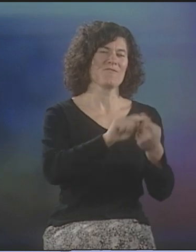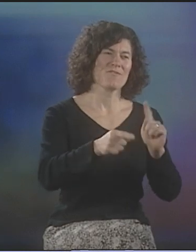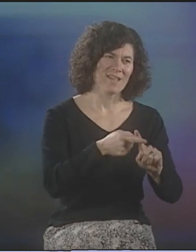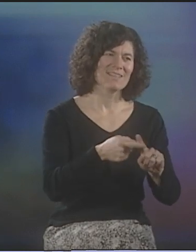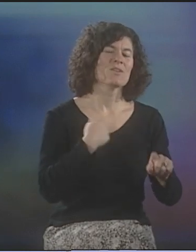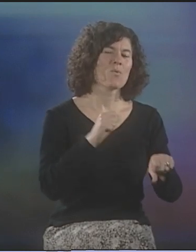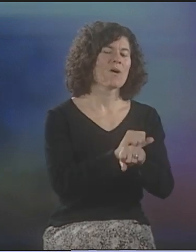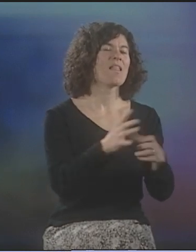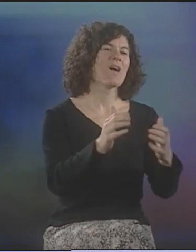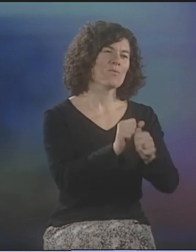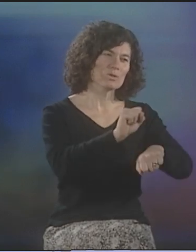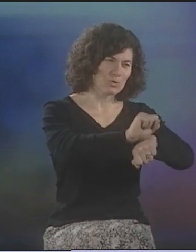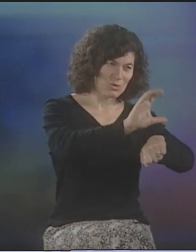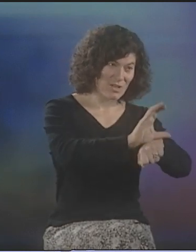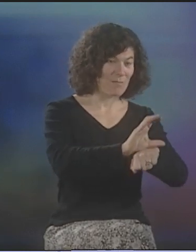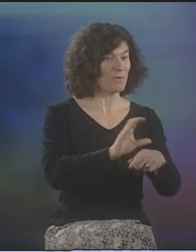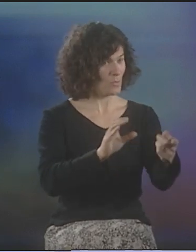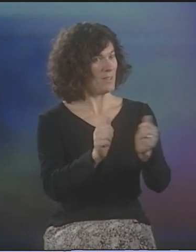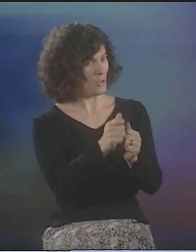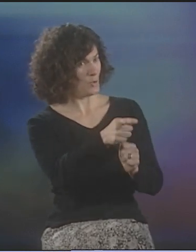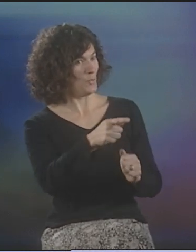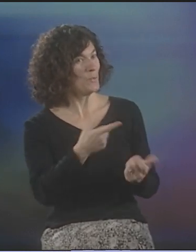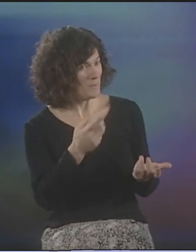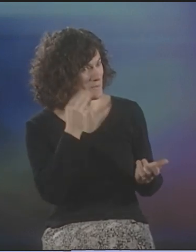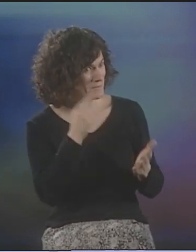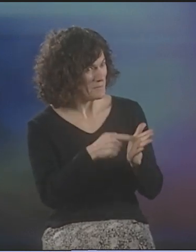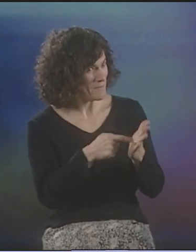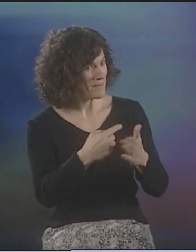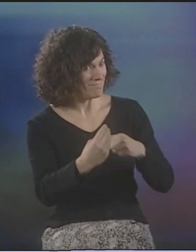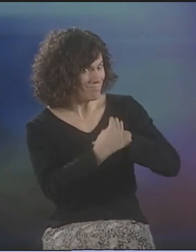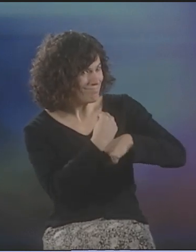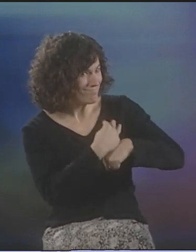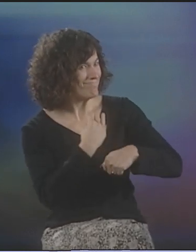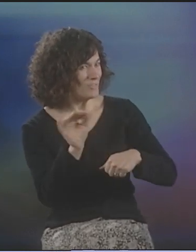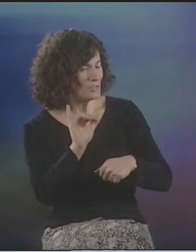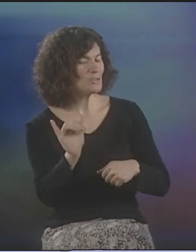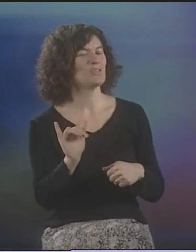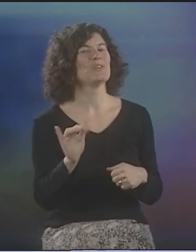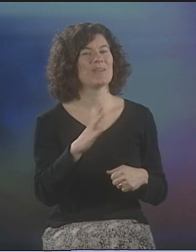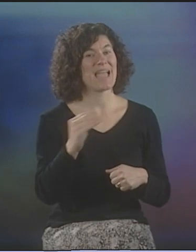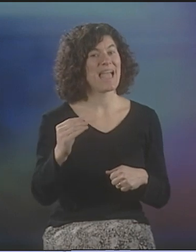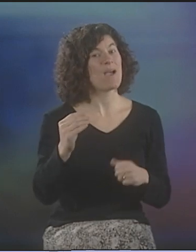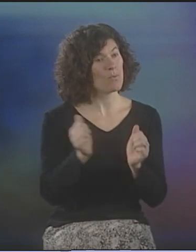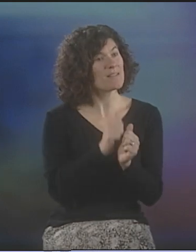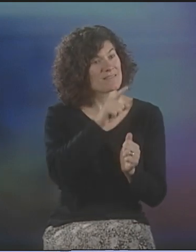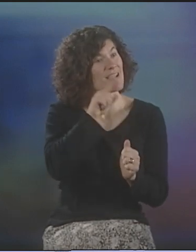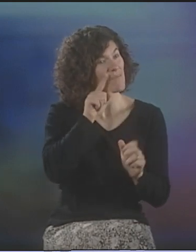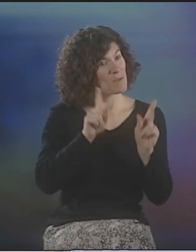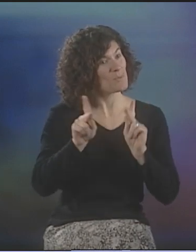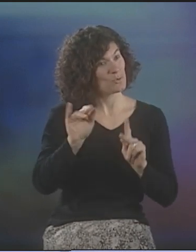WORKED A LOT WITH SUSAN CHAPEL. I'VE WORKED WITH YOU ALSO, MIRIAM. YOU GAVE ME ADVICE SOMETIMES. AND ALSO WITH A LOT OF DEAF PEOPLE,